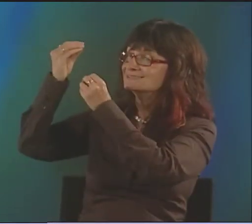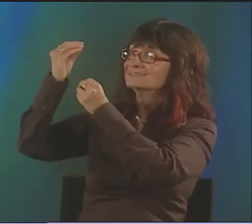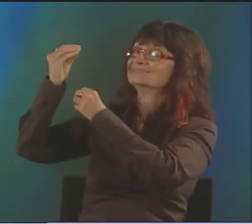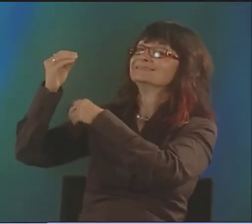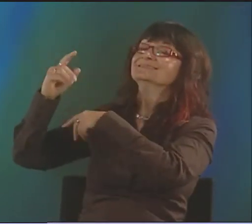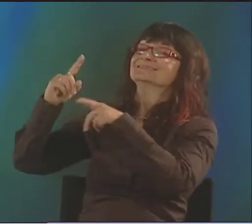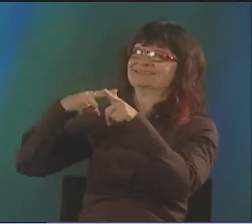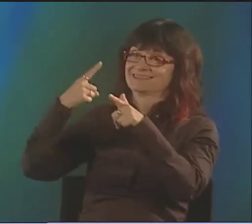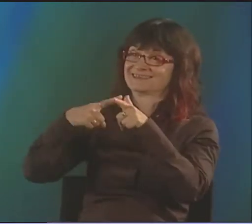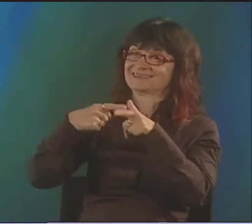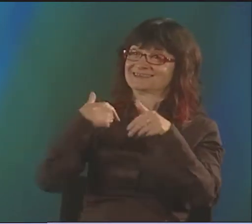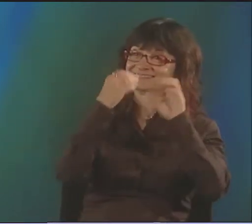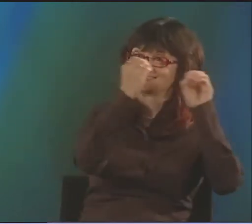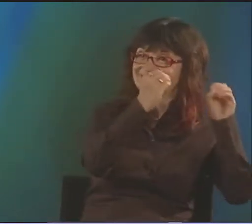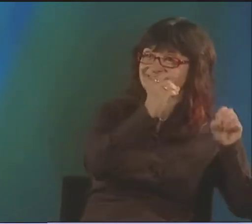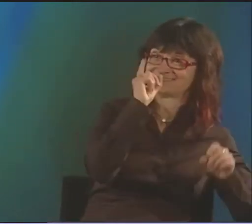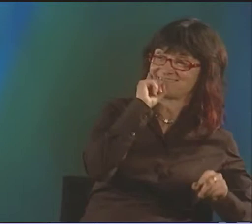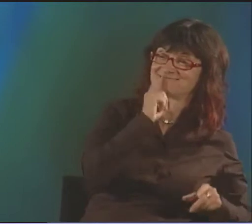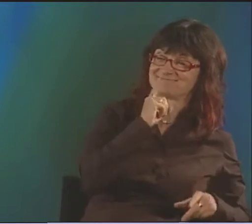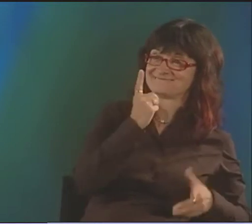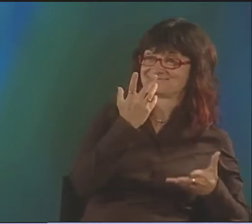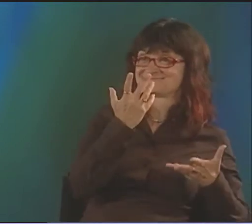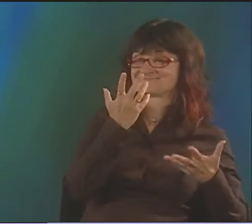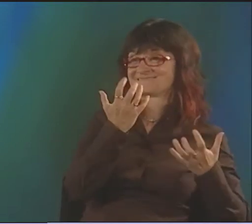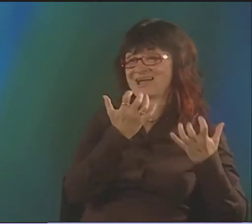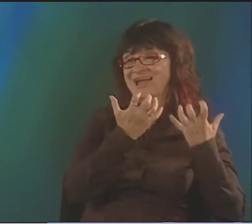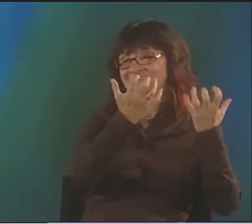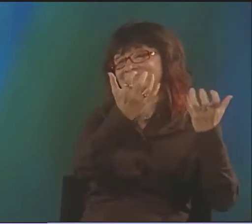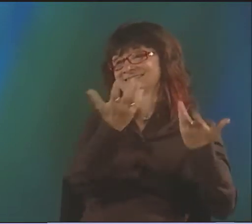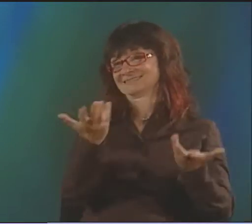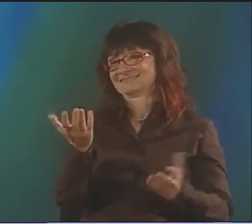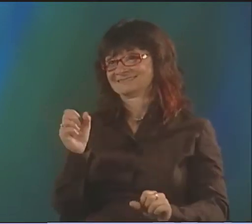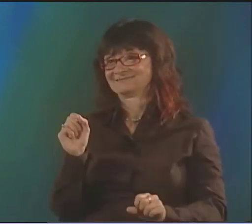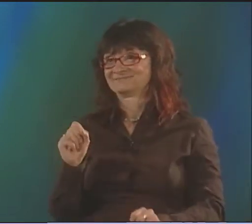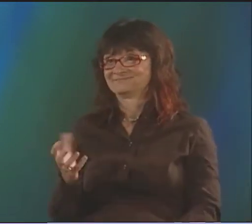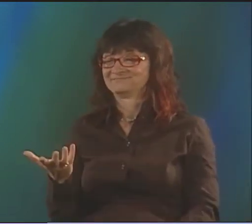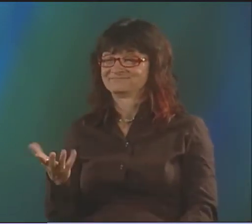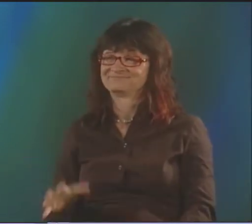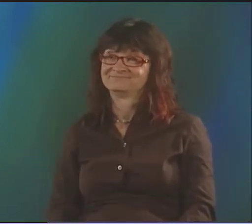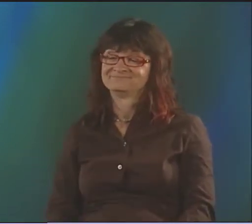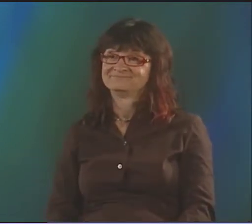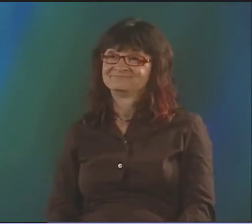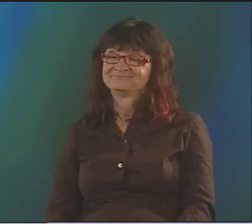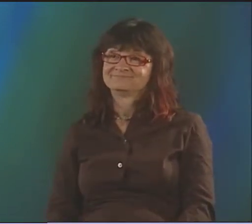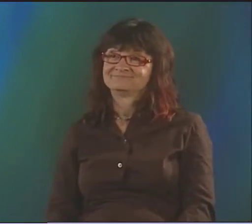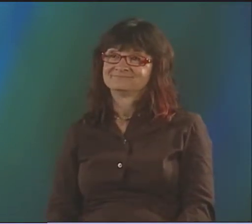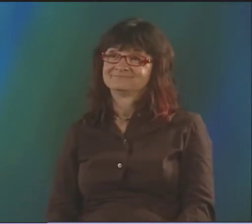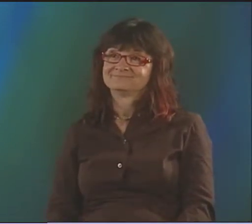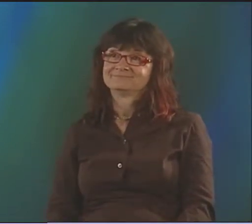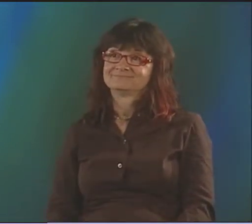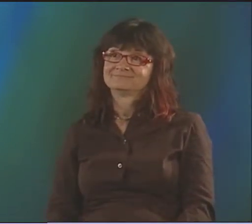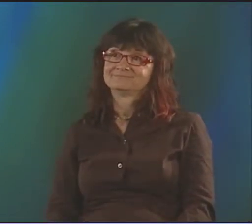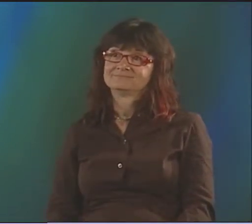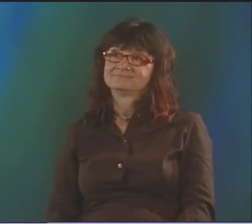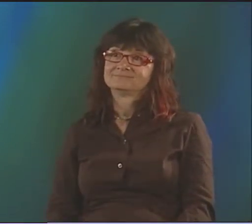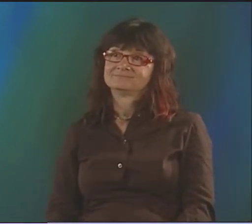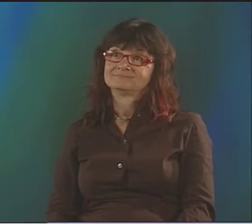WHEN THEY'RE PRESENTED IN A CERTAIN WAY. BUT KENNY TAUGHT ME A LOT ABOUT THAT, AND THEN I, IN TURN, FELT I COULD PASS THAT ALONG